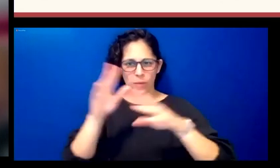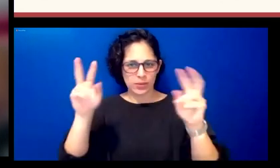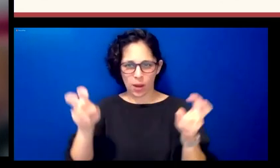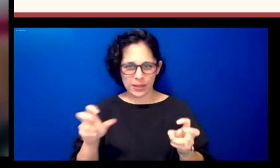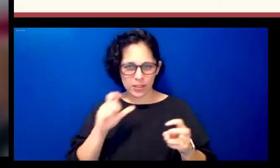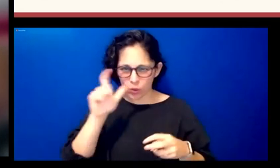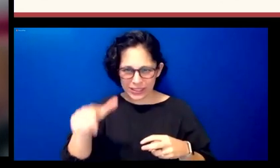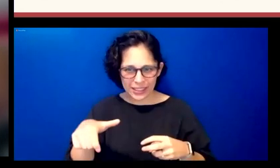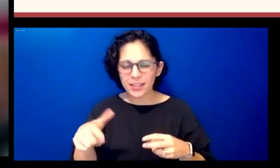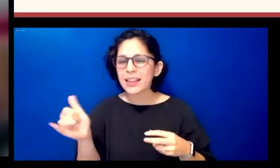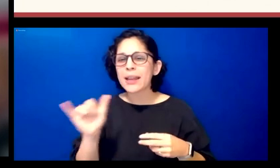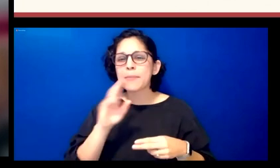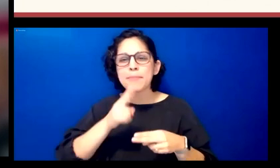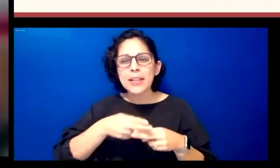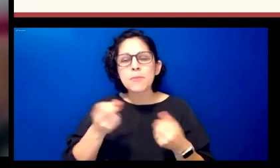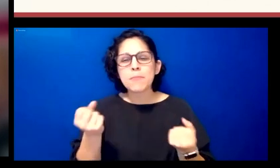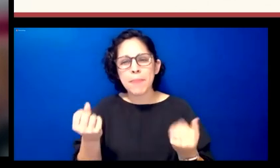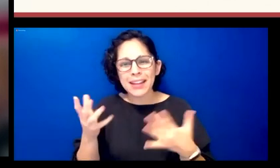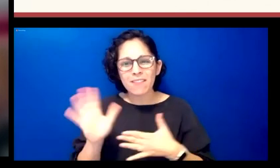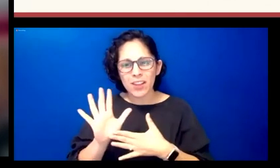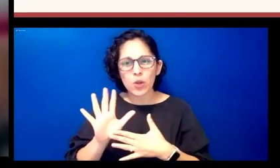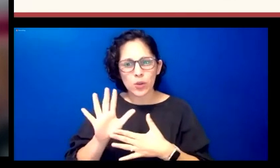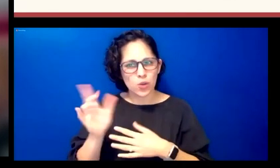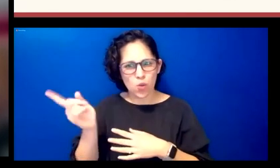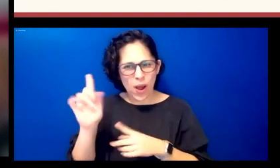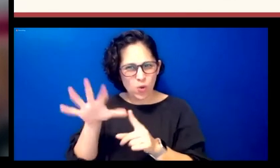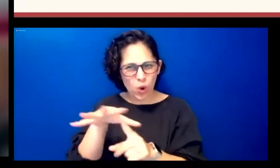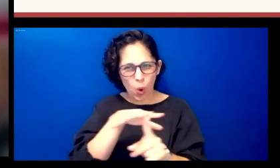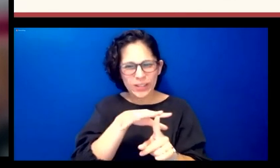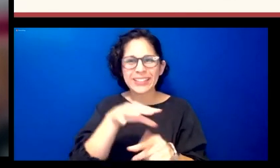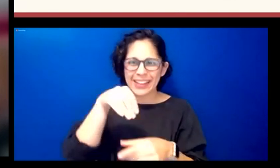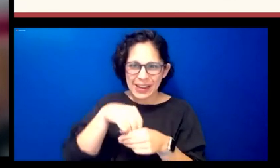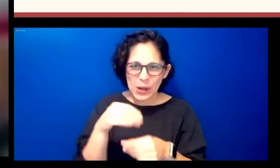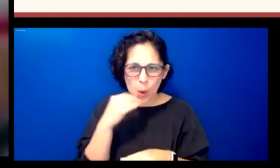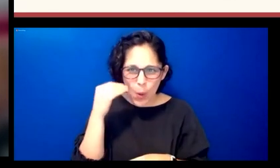the home so most of the time the videos were just what is this family doing what are they